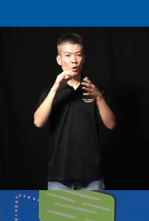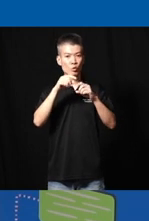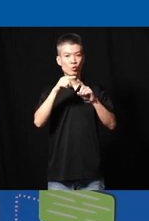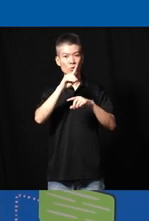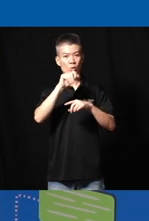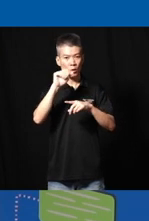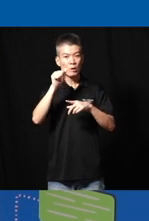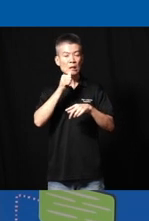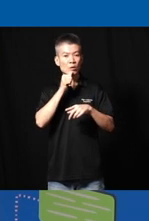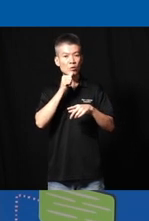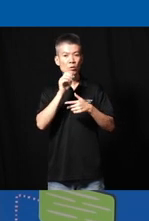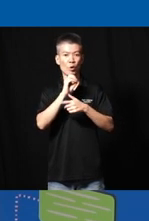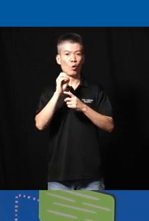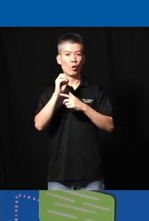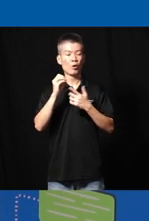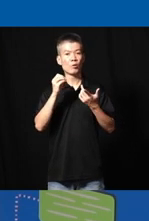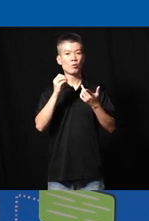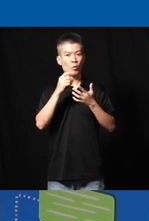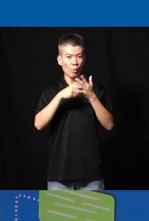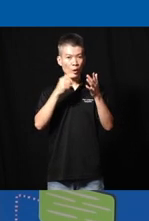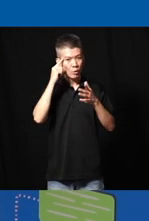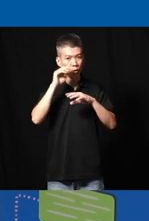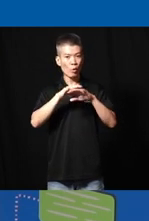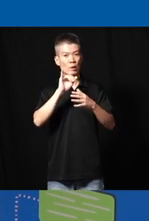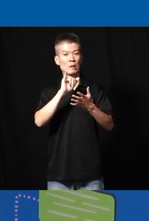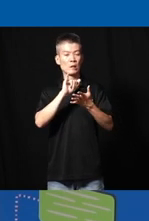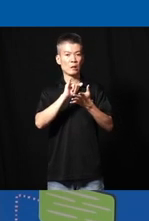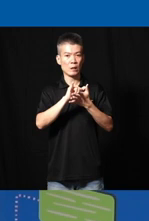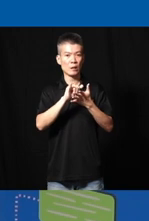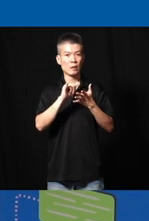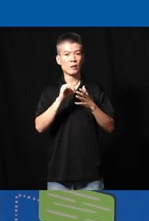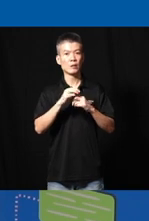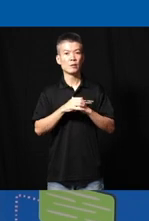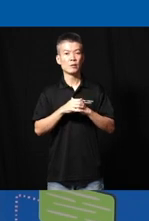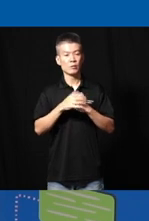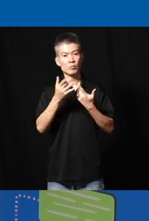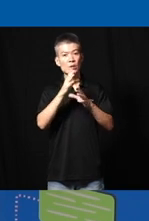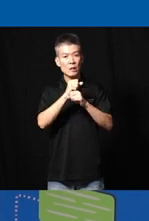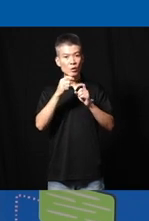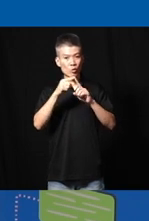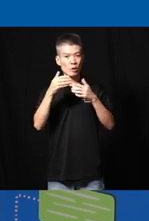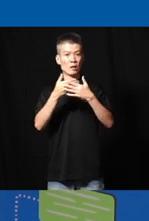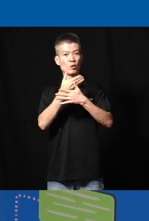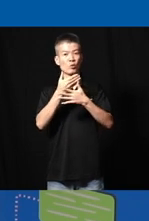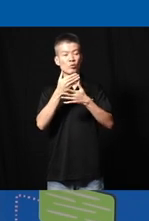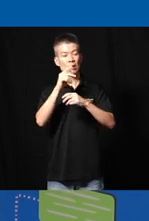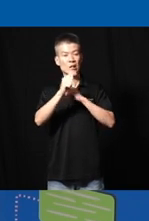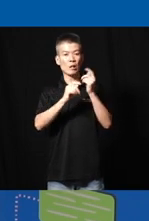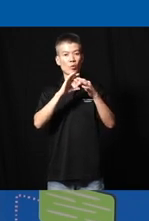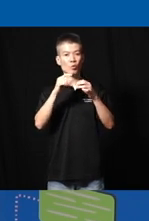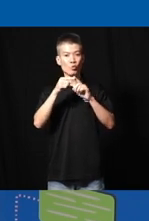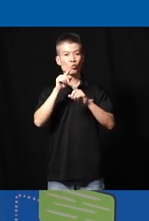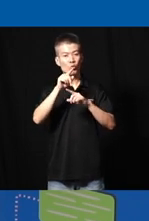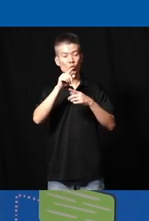secrecy or what are your thoughts on this kind of uh getting into new types of data into your model